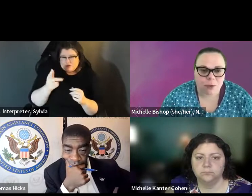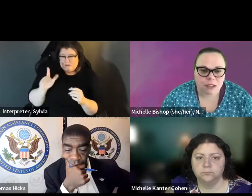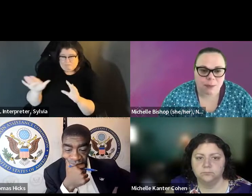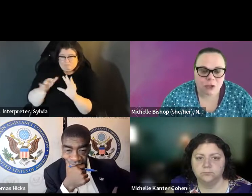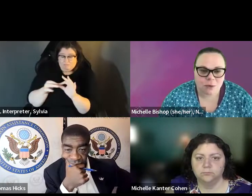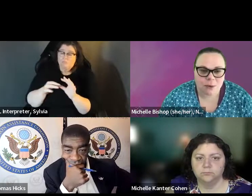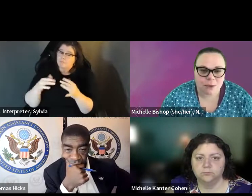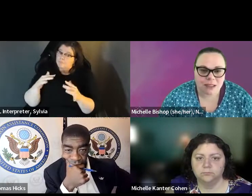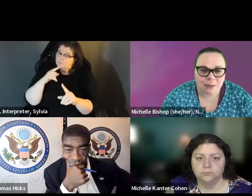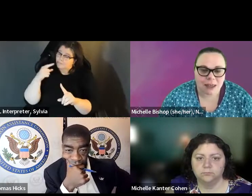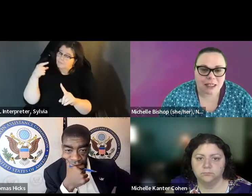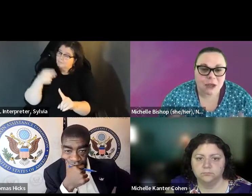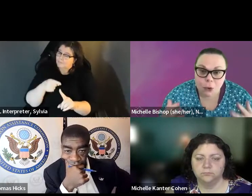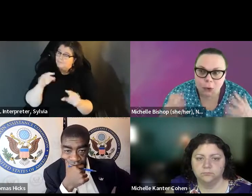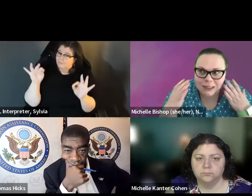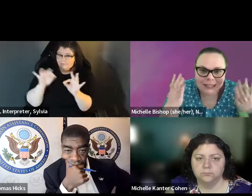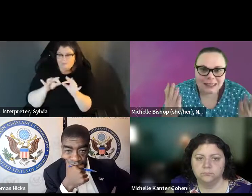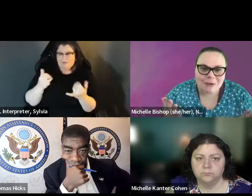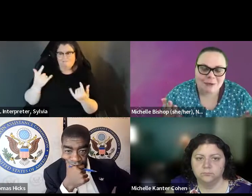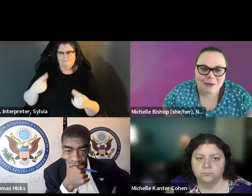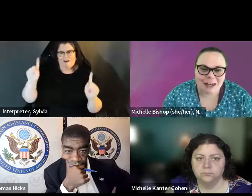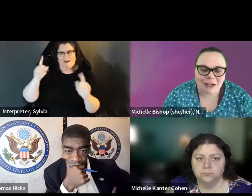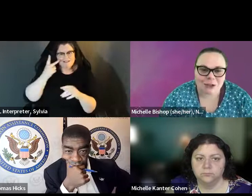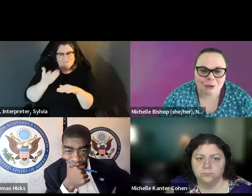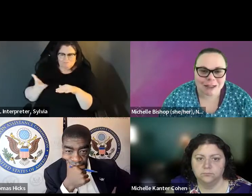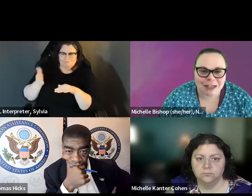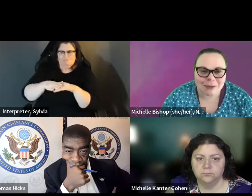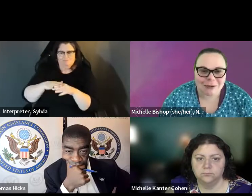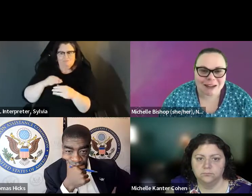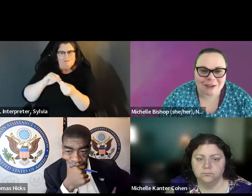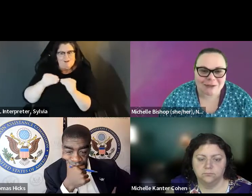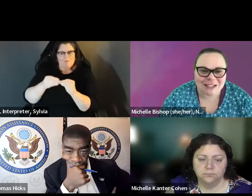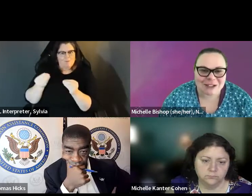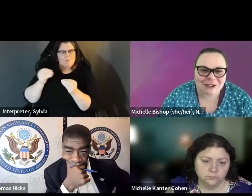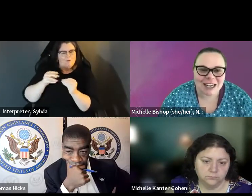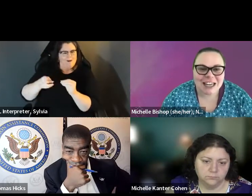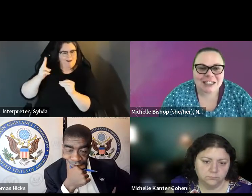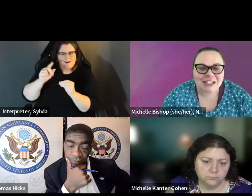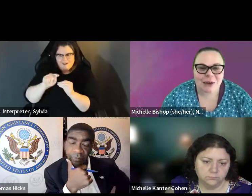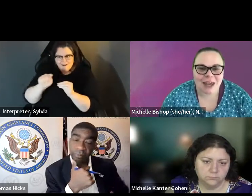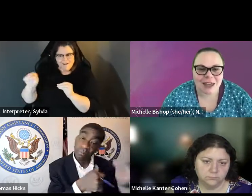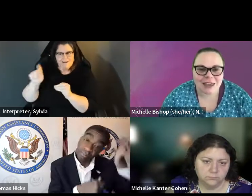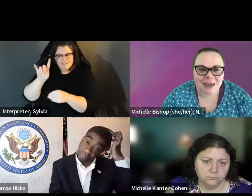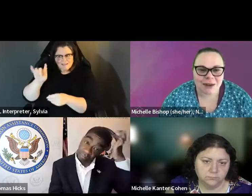back anymore. And I think that I think this that I think addition to pointed out that's really important is we saw an increase in voter participation in people with And I think something that Doug pointed out. That's also really important is that we saw an increase and voter participation to people with disabilities, cool Incidentally, when we made elections more accessible in recent history.